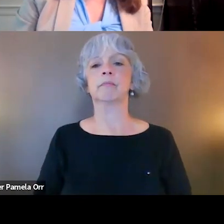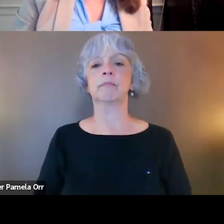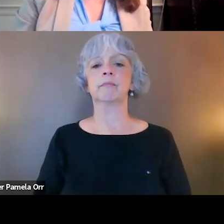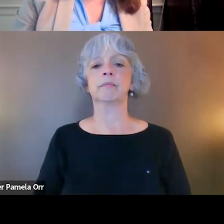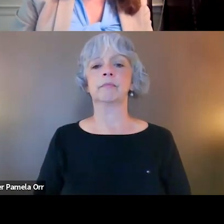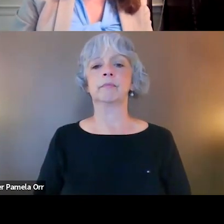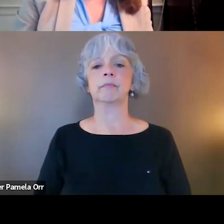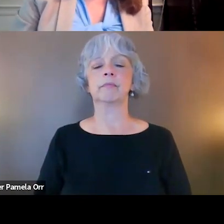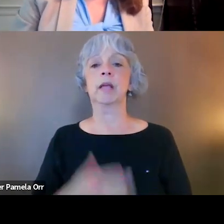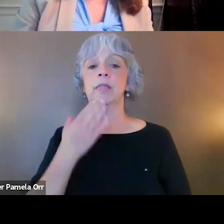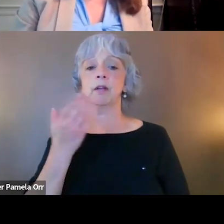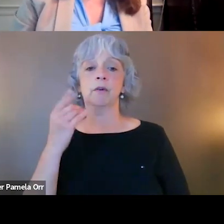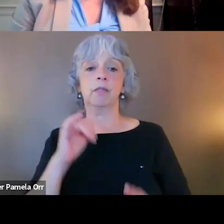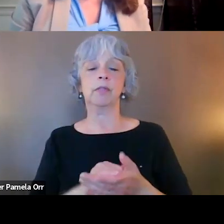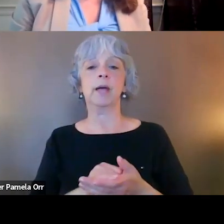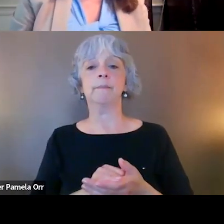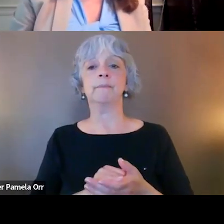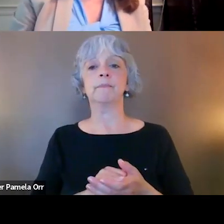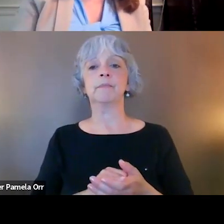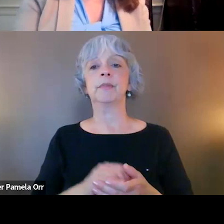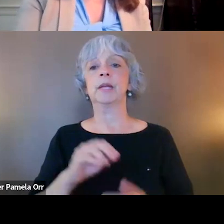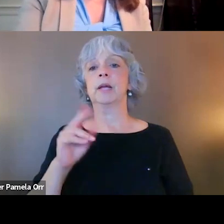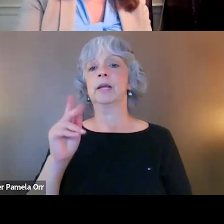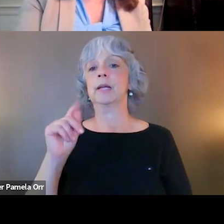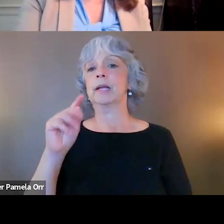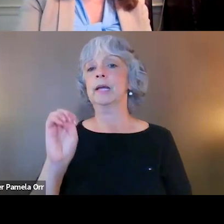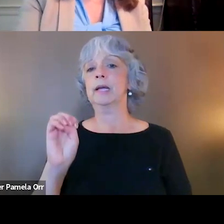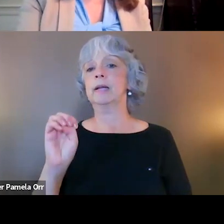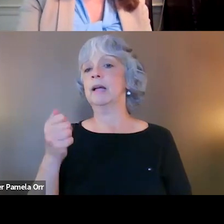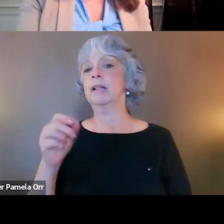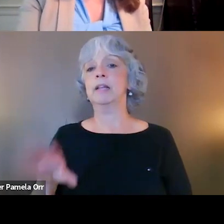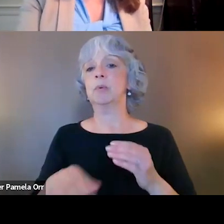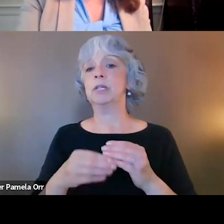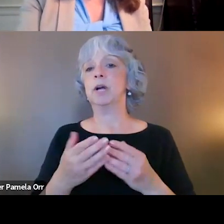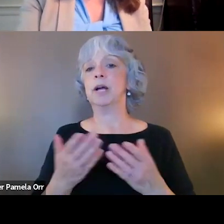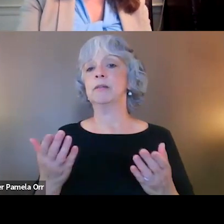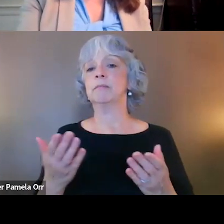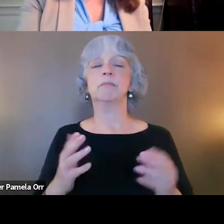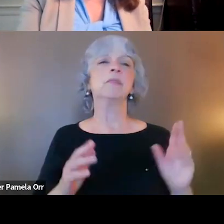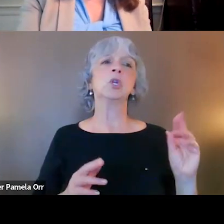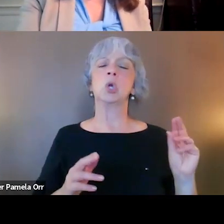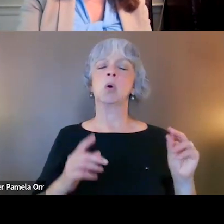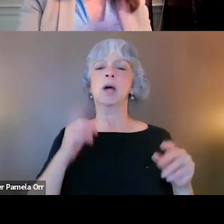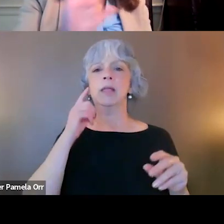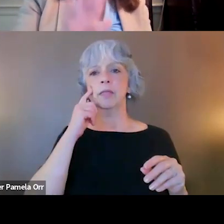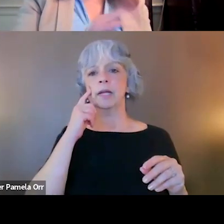Thank you so much for that. And Kate, was there anything you would like to add to that? No, I think in terms of that topic,